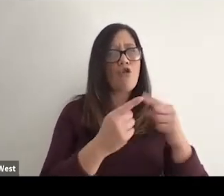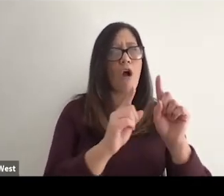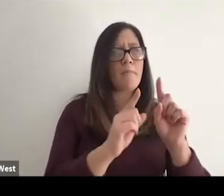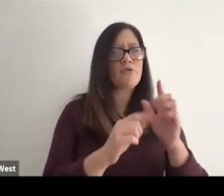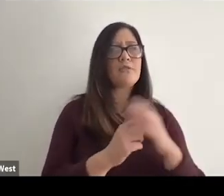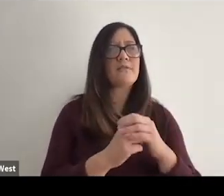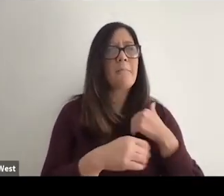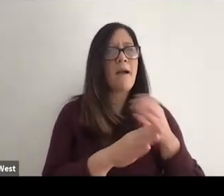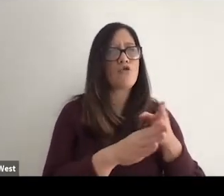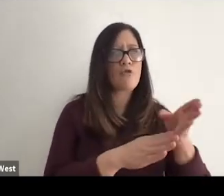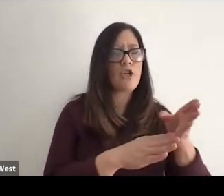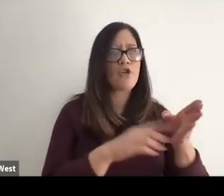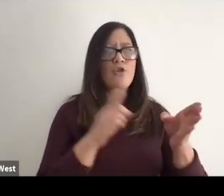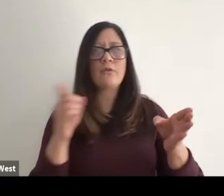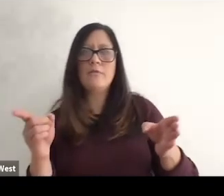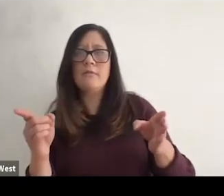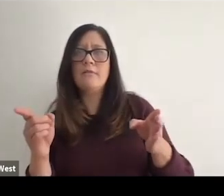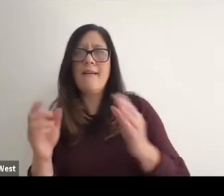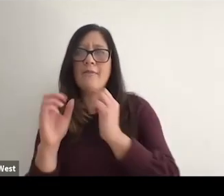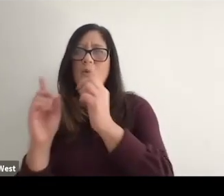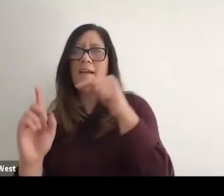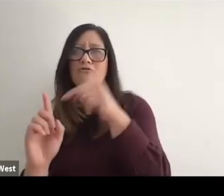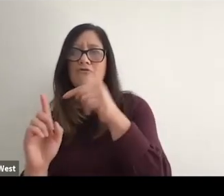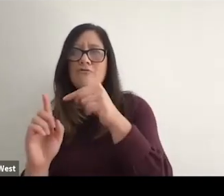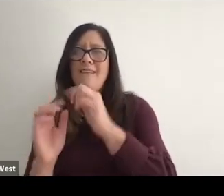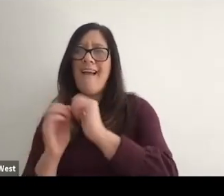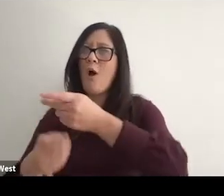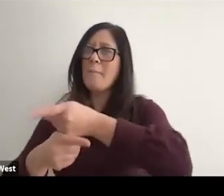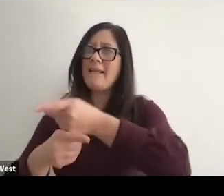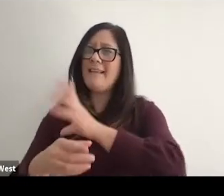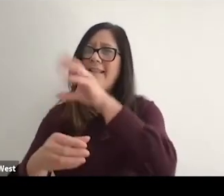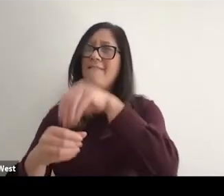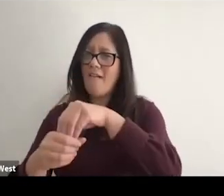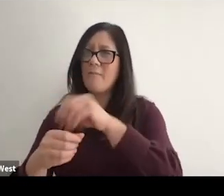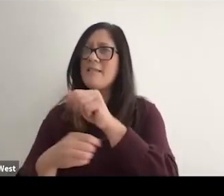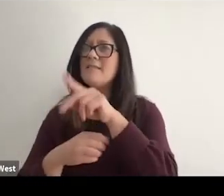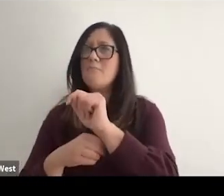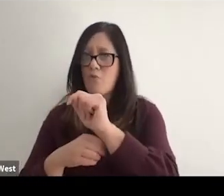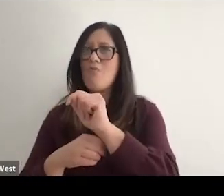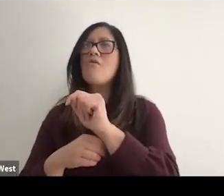Accomplishments in my athletic career into a mechanism for maintaining involvement